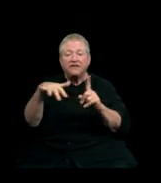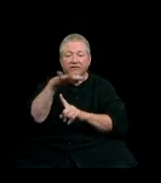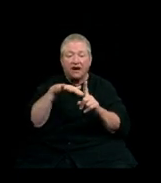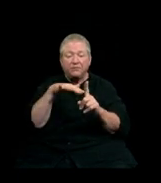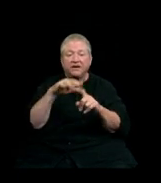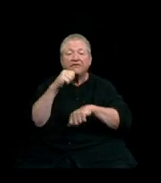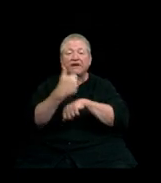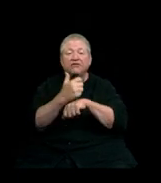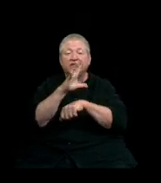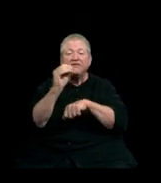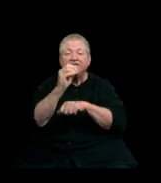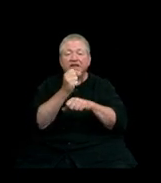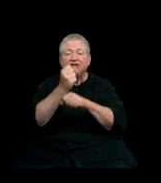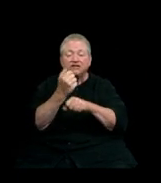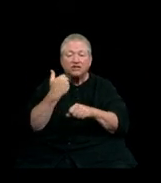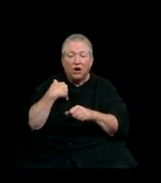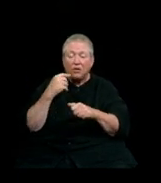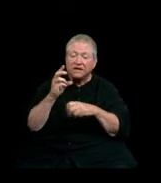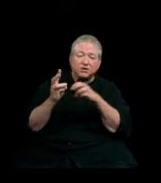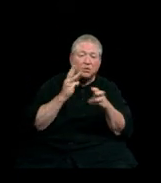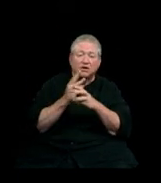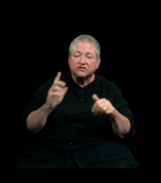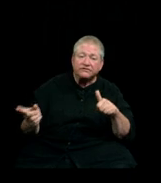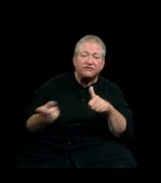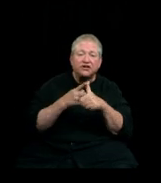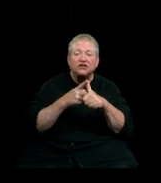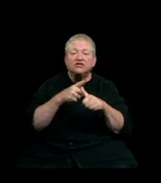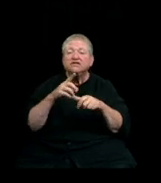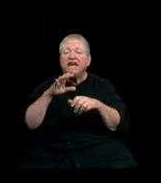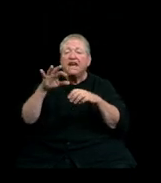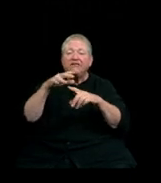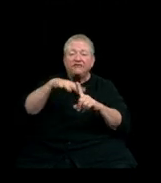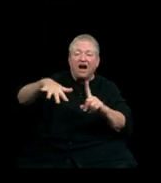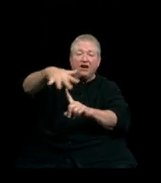as the world’s first environmental college, Huxley's innovative integrative approach